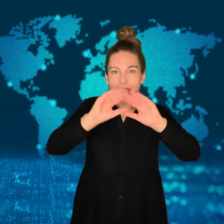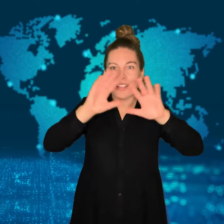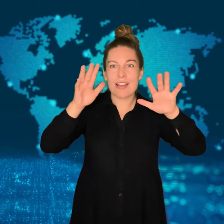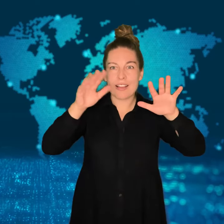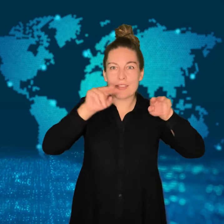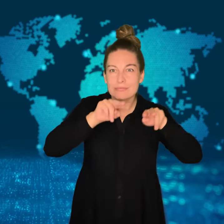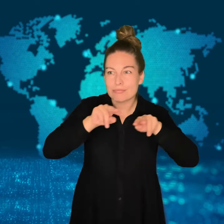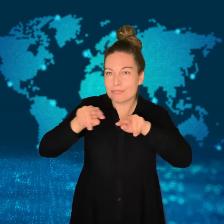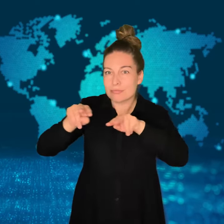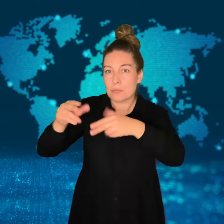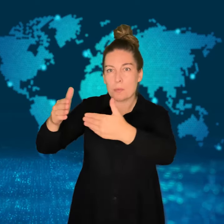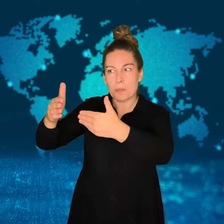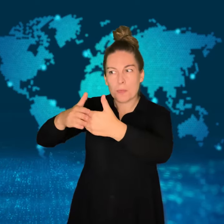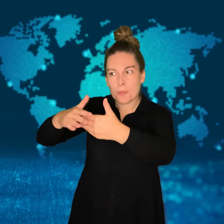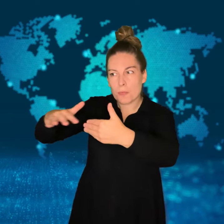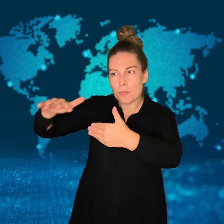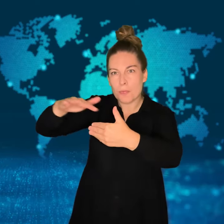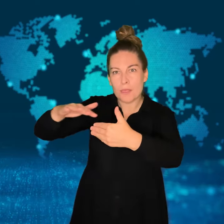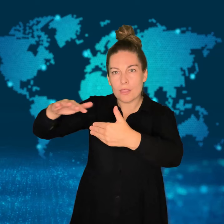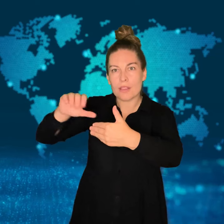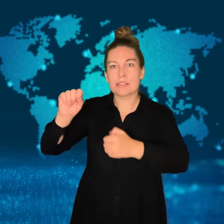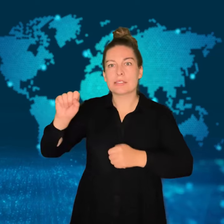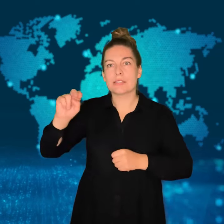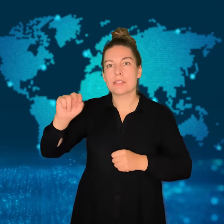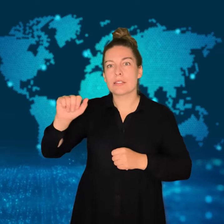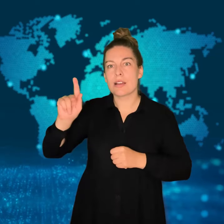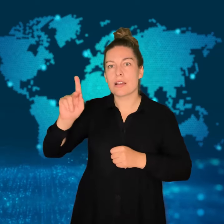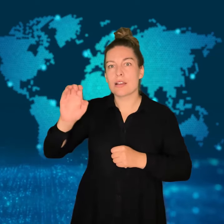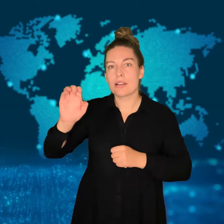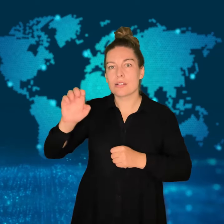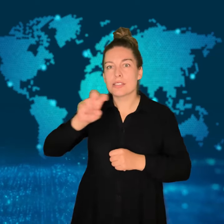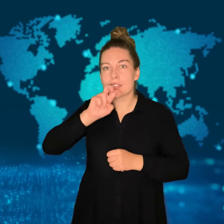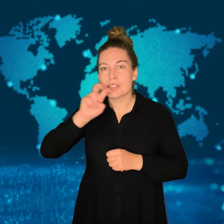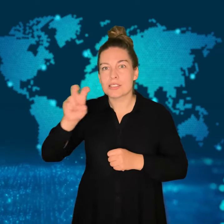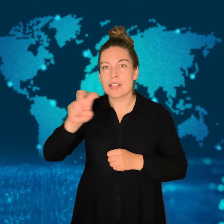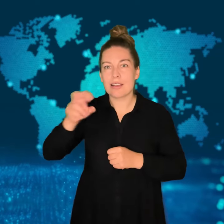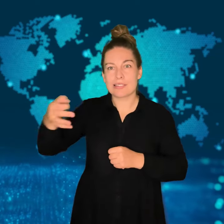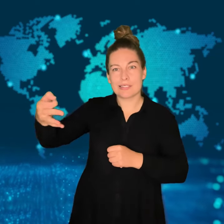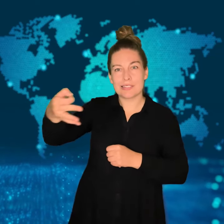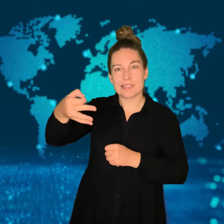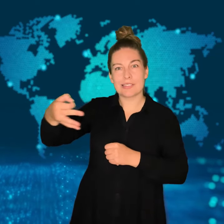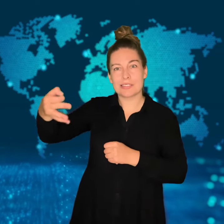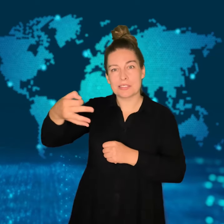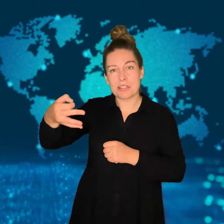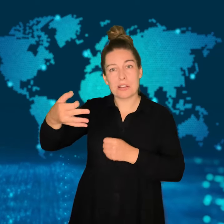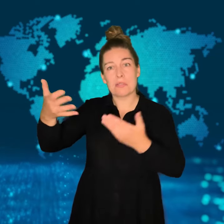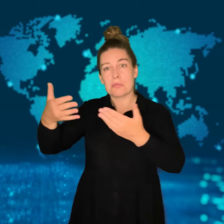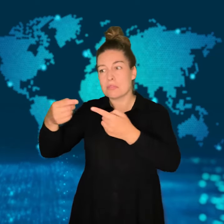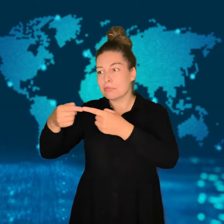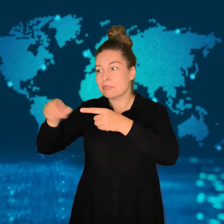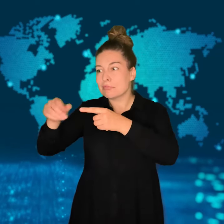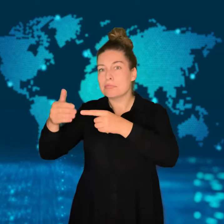A video has been released that shows Ukraine's special forces